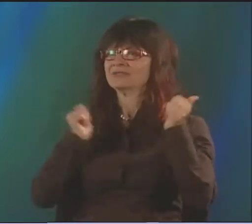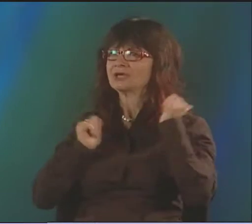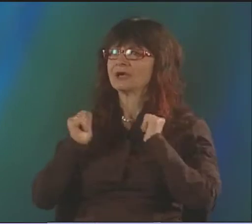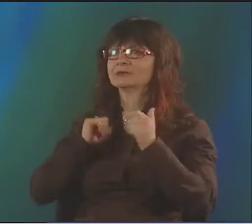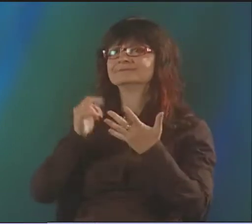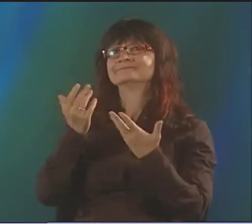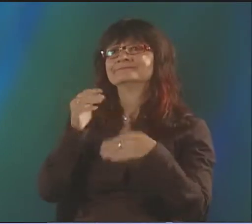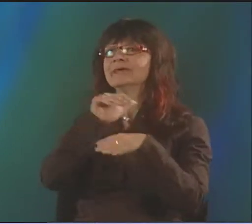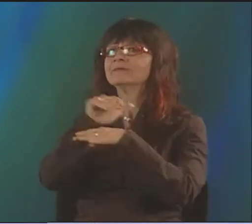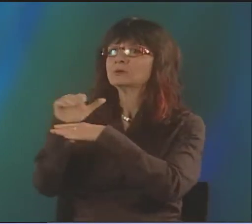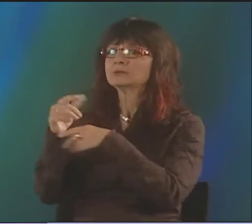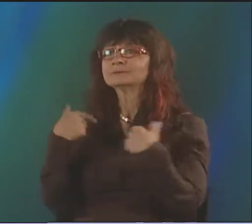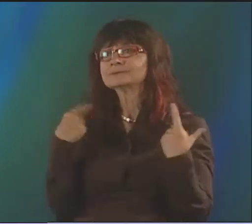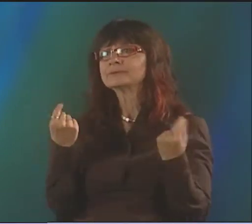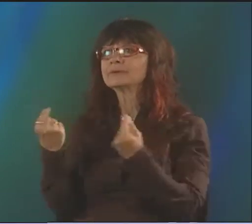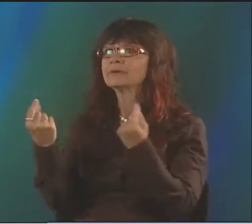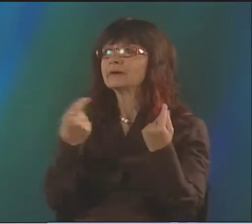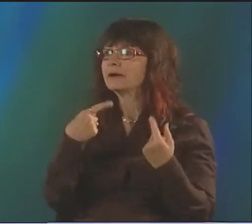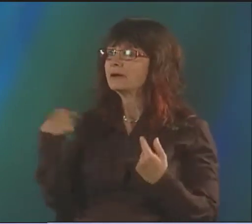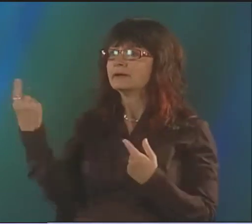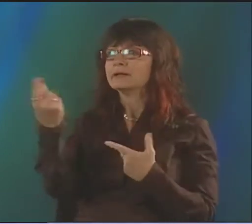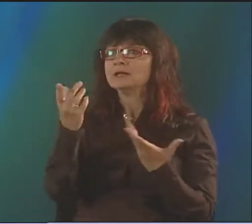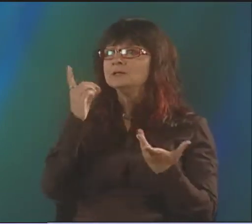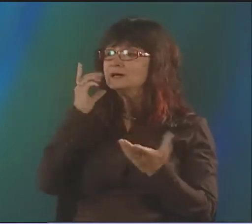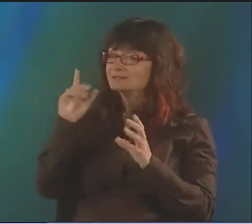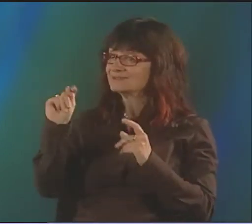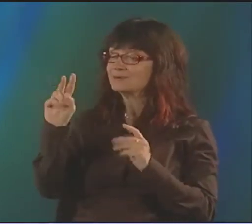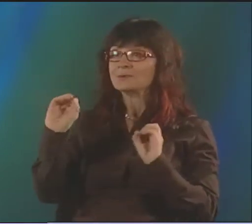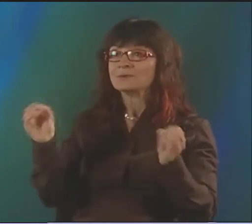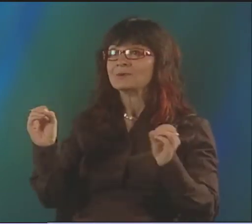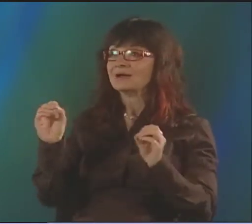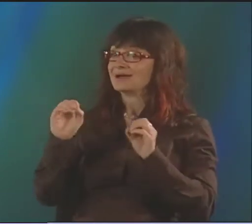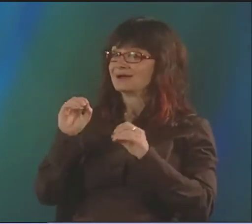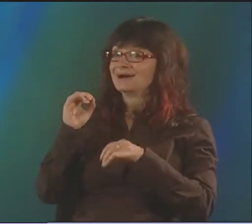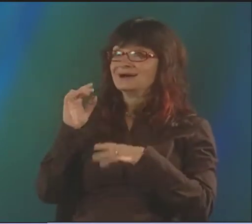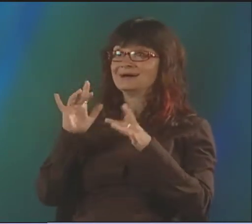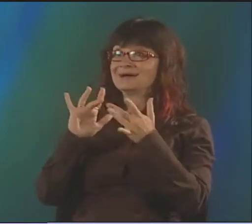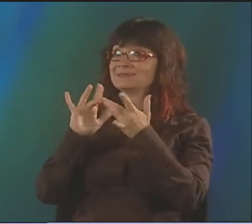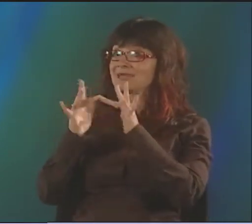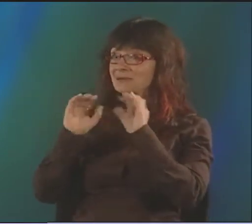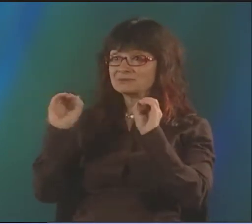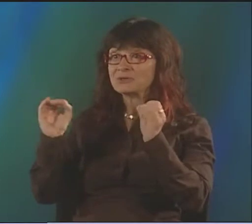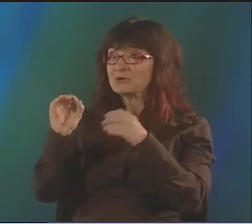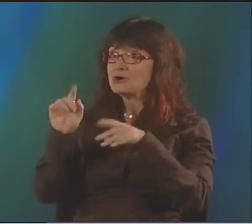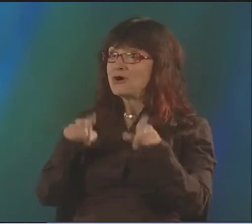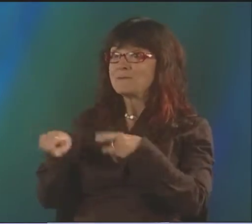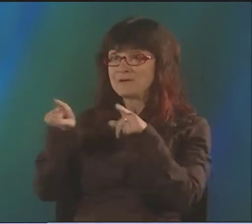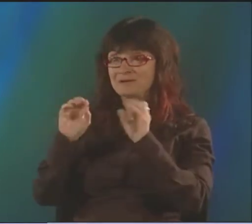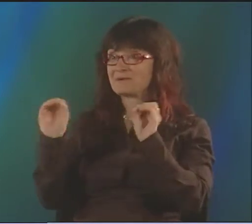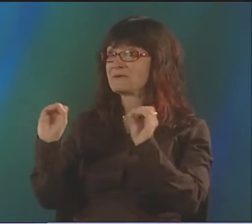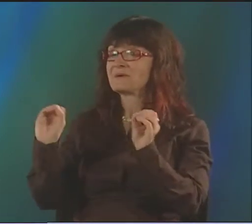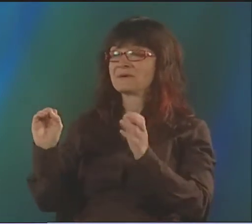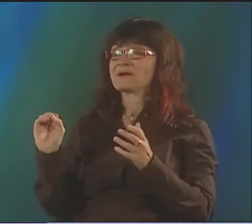I HAD A LOT OF ART, A LOT OF THEATER TRAINING. YOU KNOW, EVERY NIGHT THERE WAS NOTHING TO DO IN THE DORMS. THERE WAS NO TV, NO INTERNET,